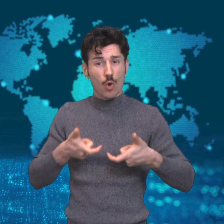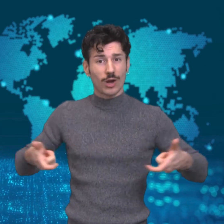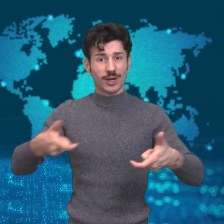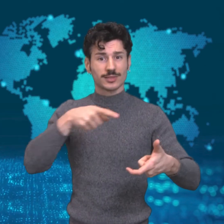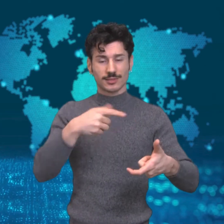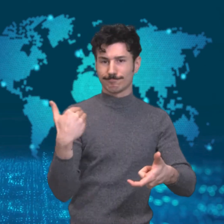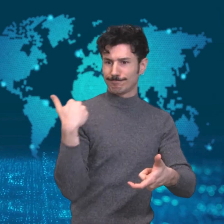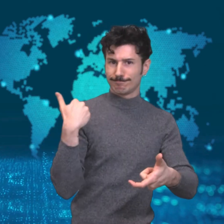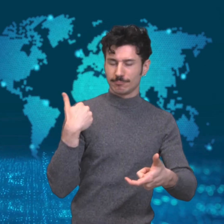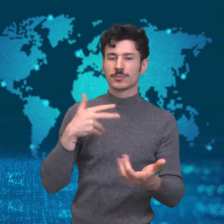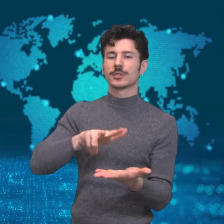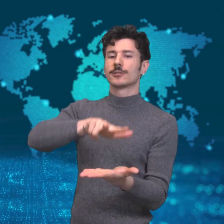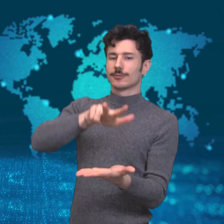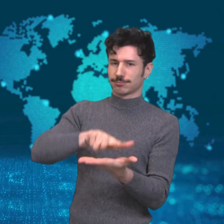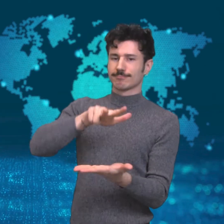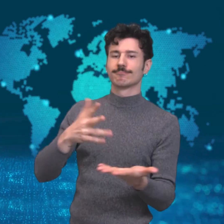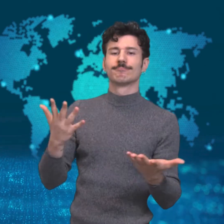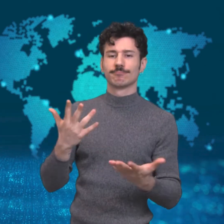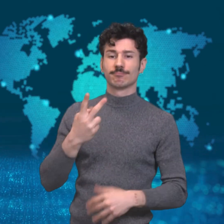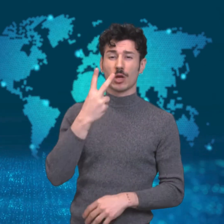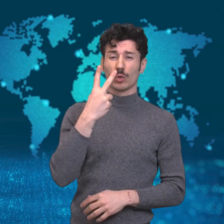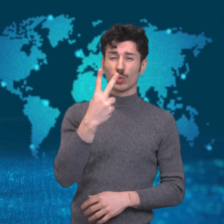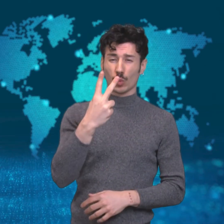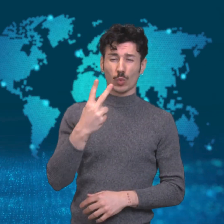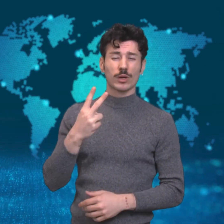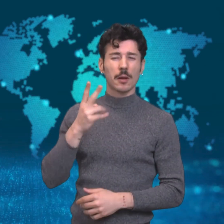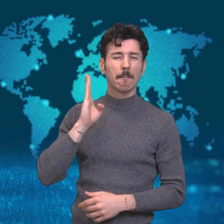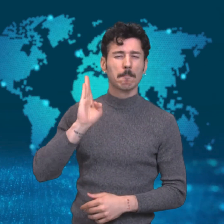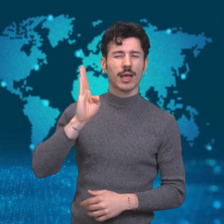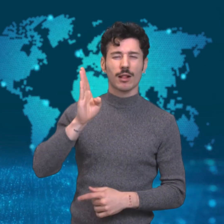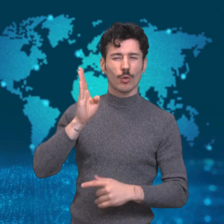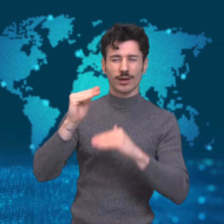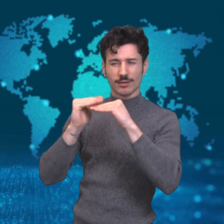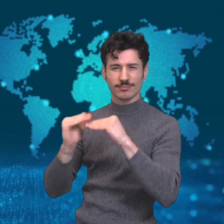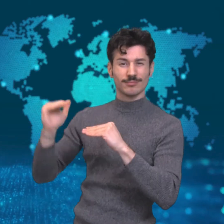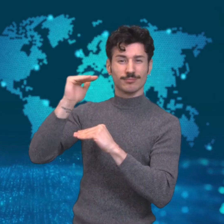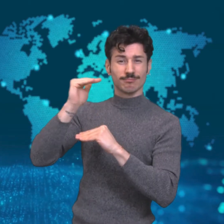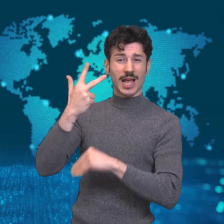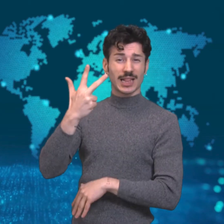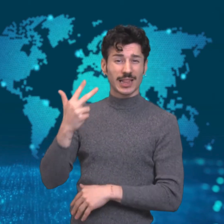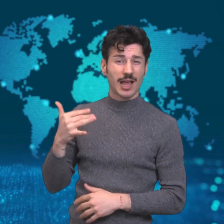The US Congress recently approved a 2 trillion USD